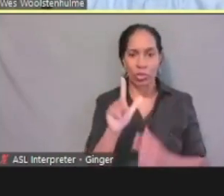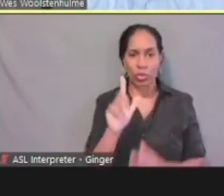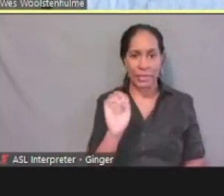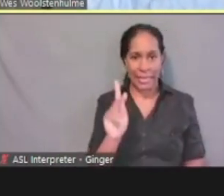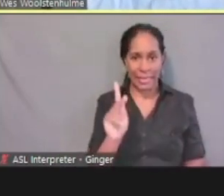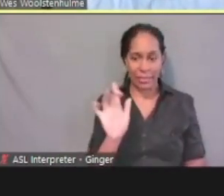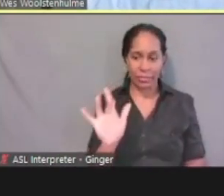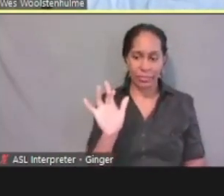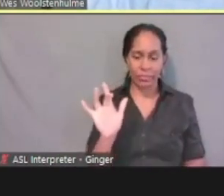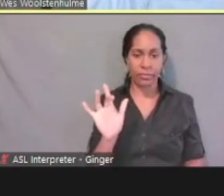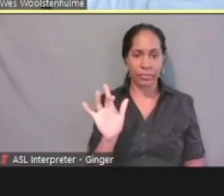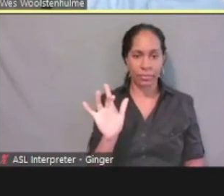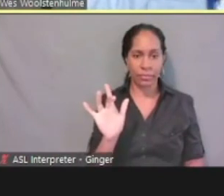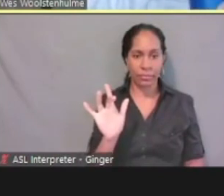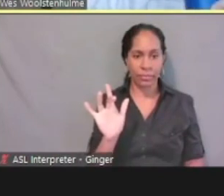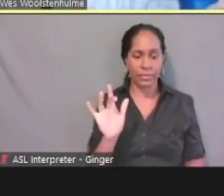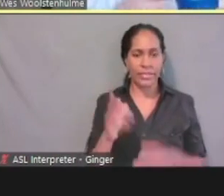to complete the application process.